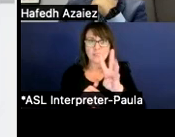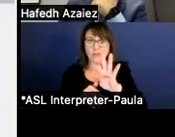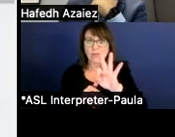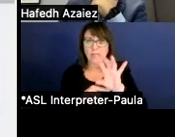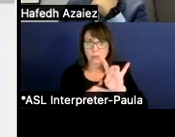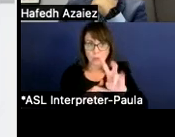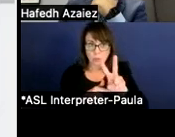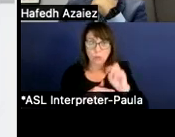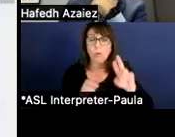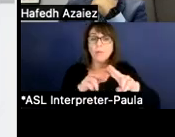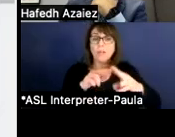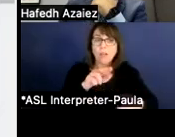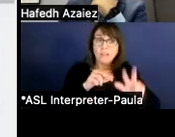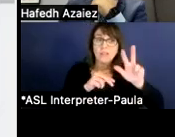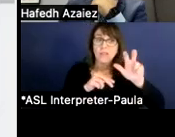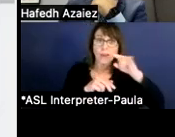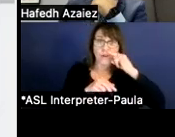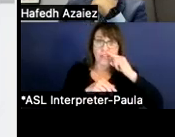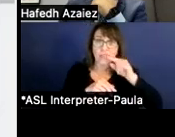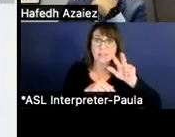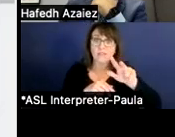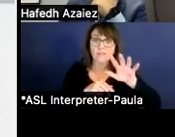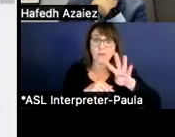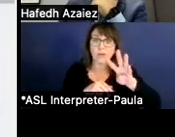As you can see the numbers change slightly.